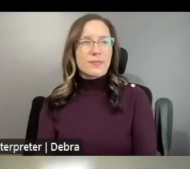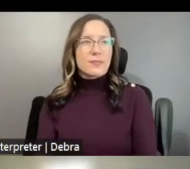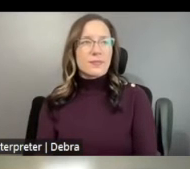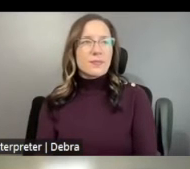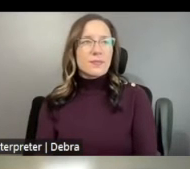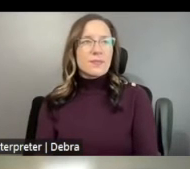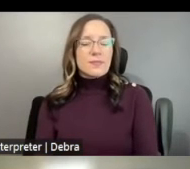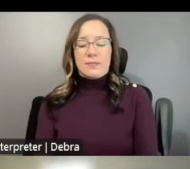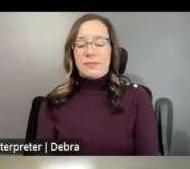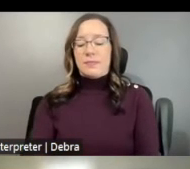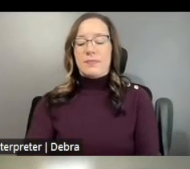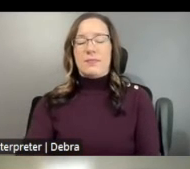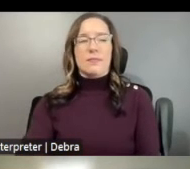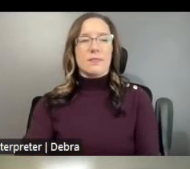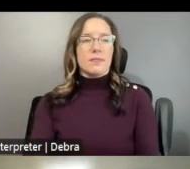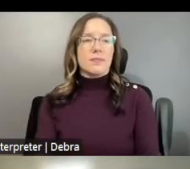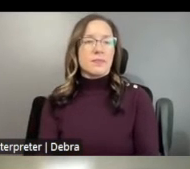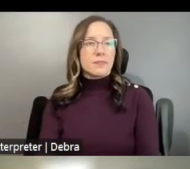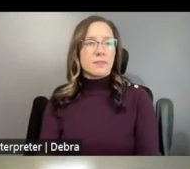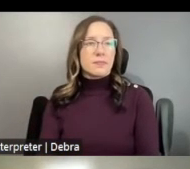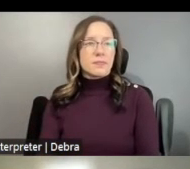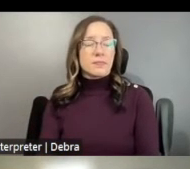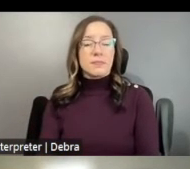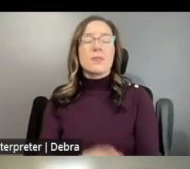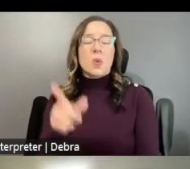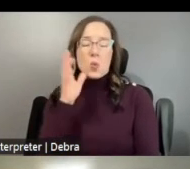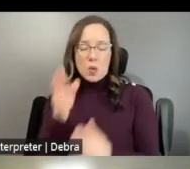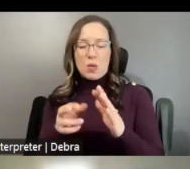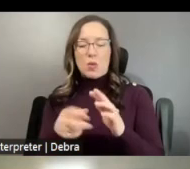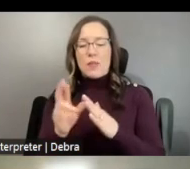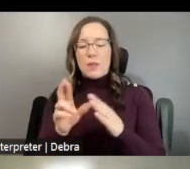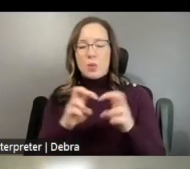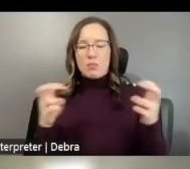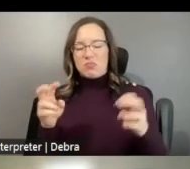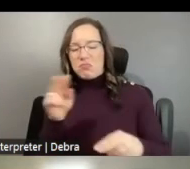REVIEW PANEL WILL DETERMINE EACH APPLICATION'S COMPETITIVENESS BUT IN GENERAL STRONG PROJECTS